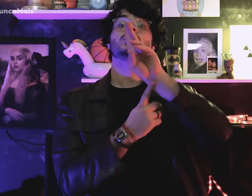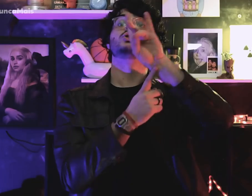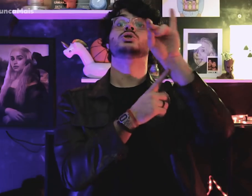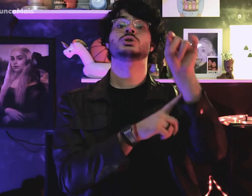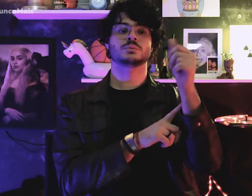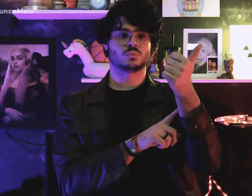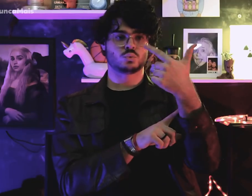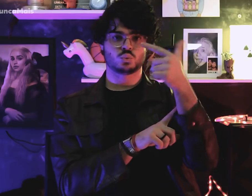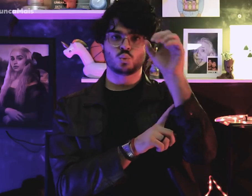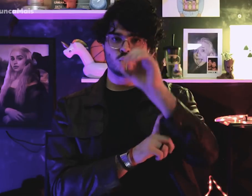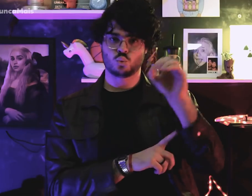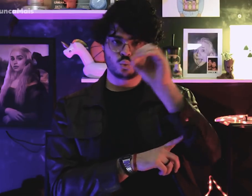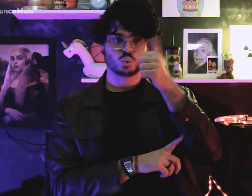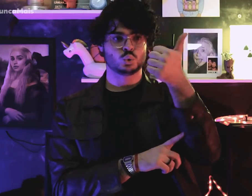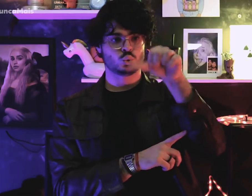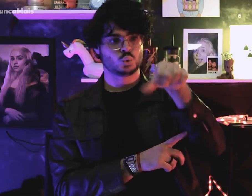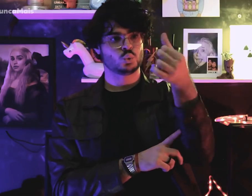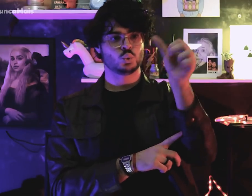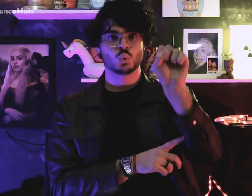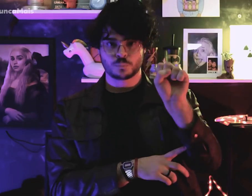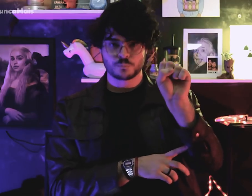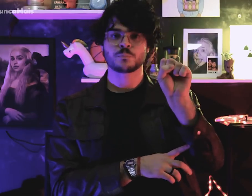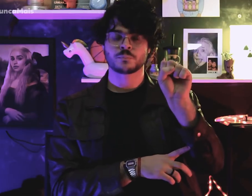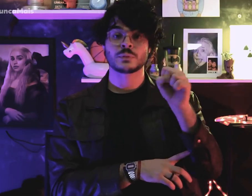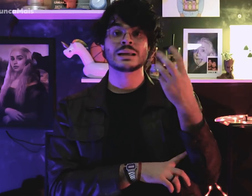On October 12, 1968,